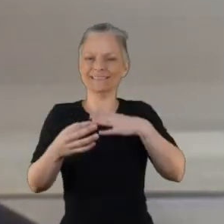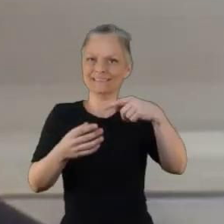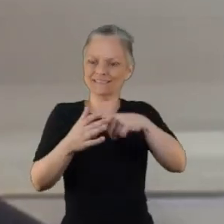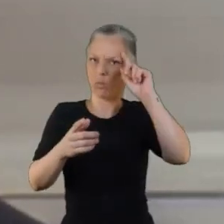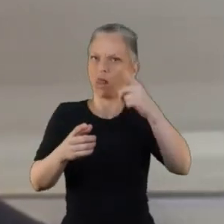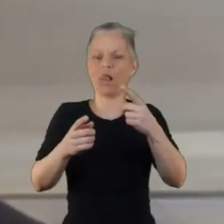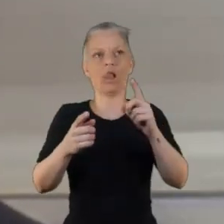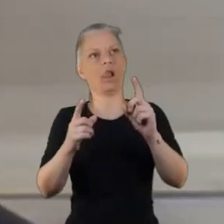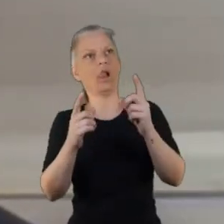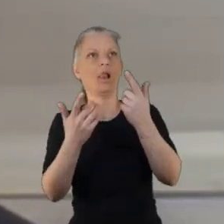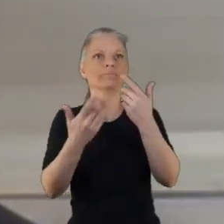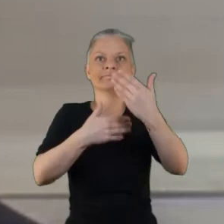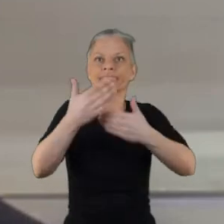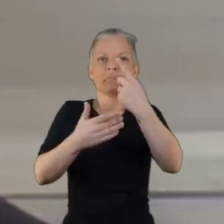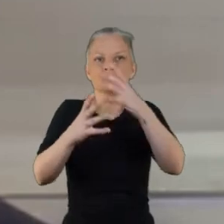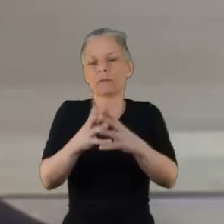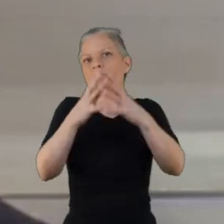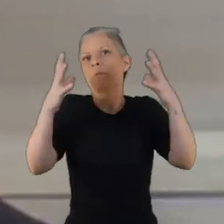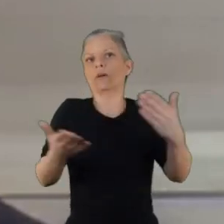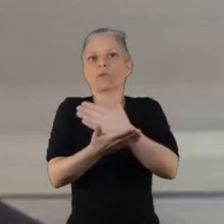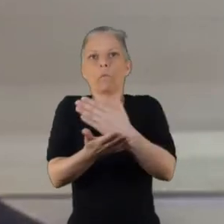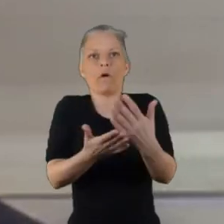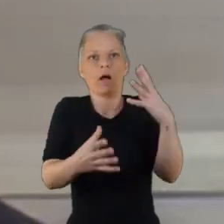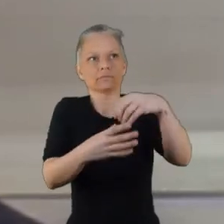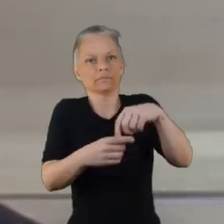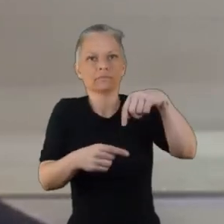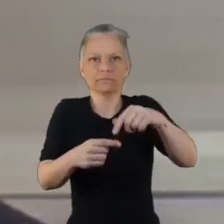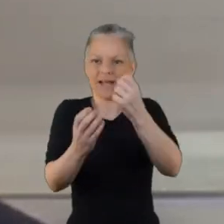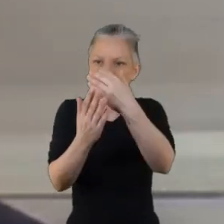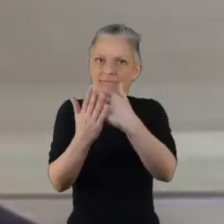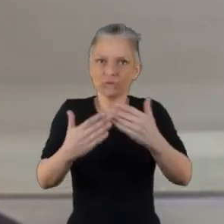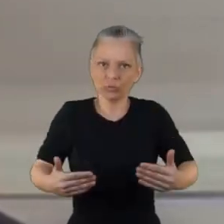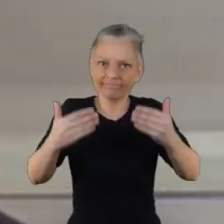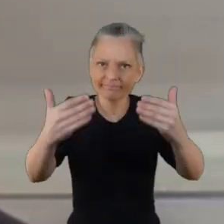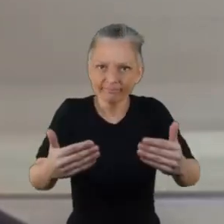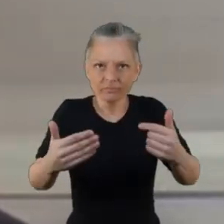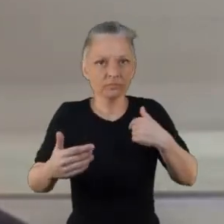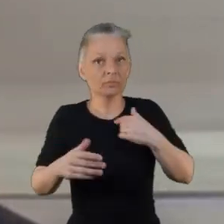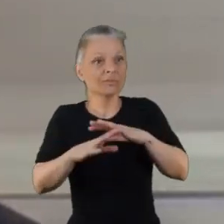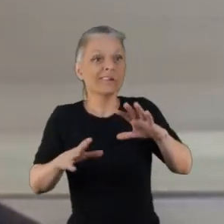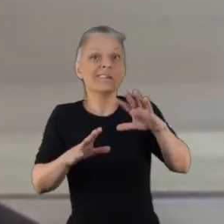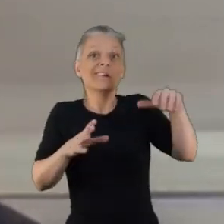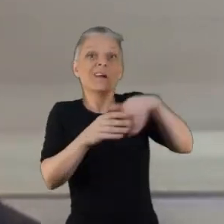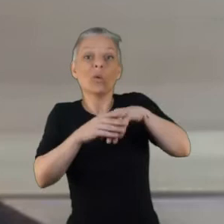certainly the the values and the sort of hopes behind them I think we would hope to incorporate.